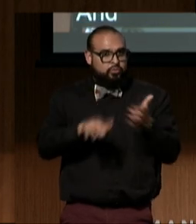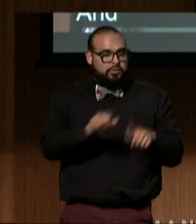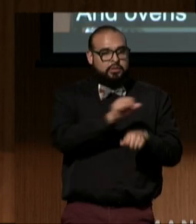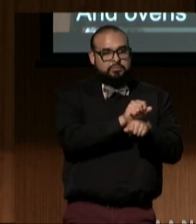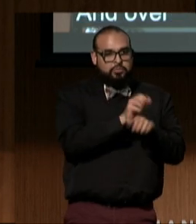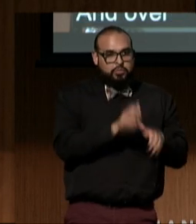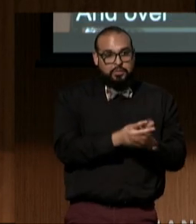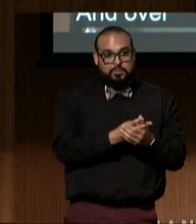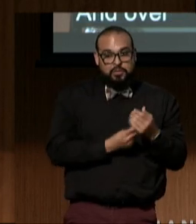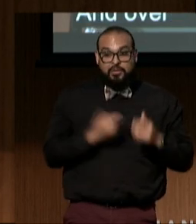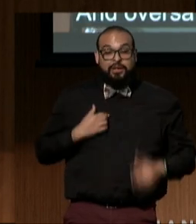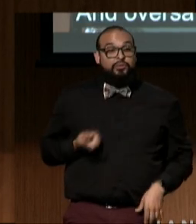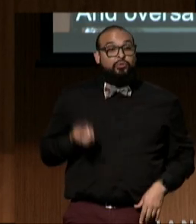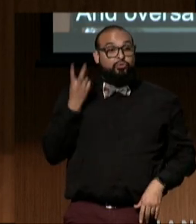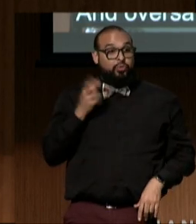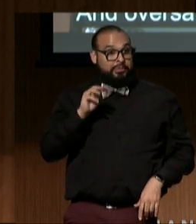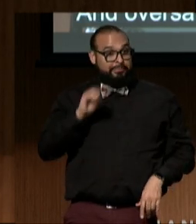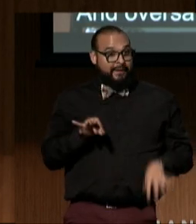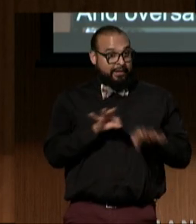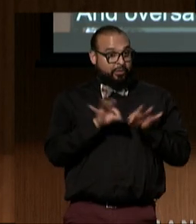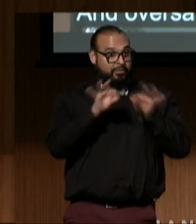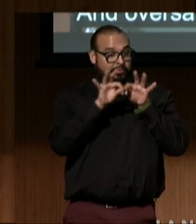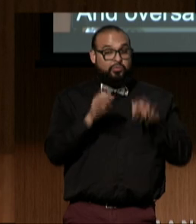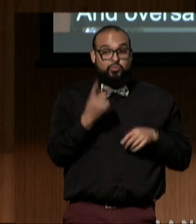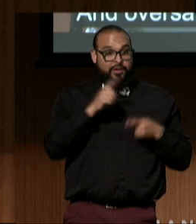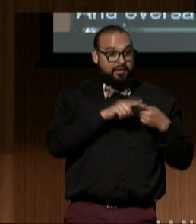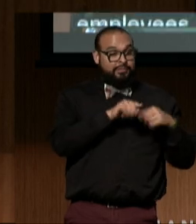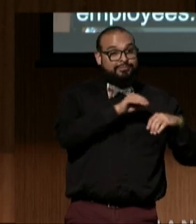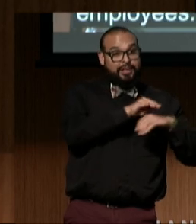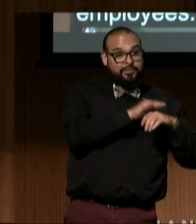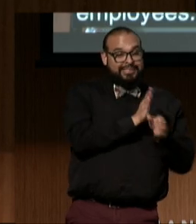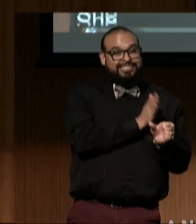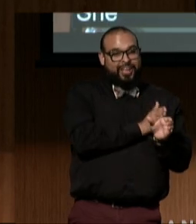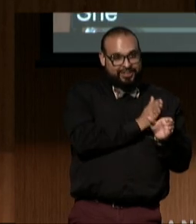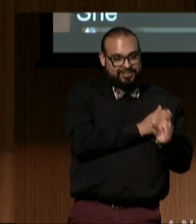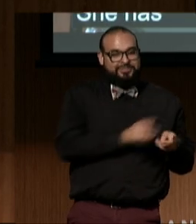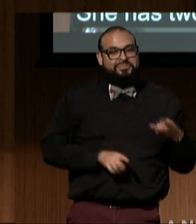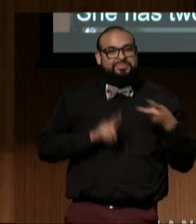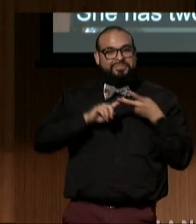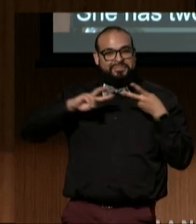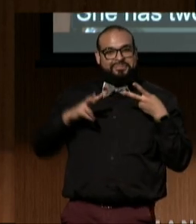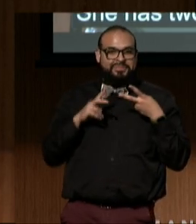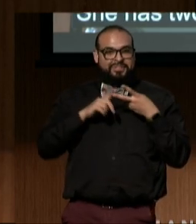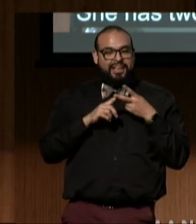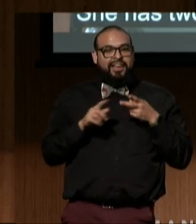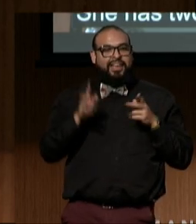She has two master's degrees, one in counseling psychology and another in creative writing,